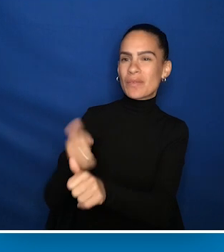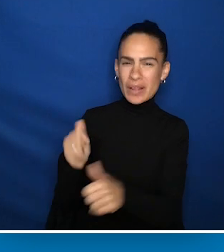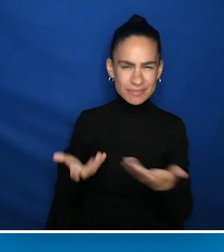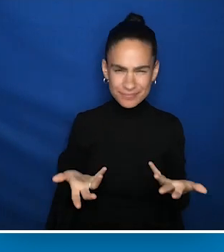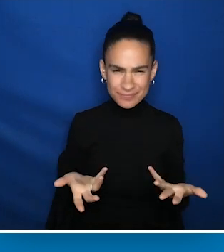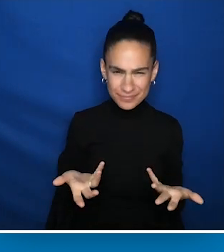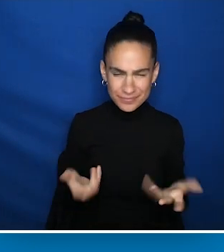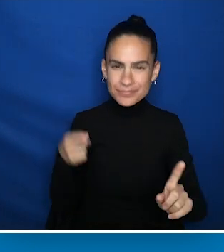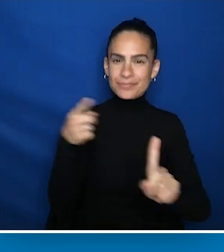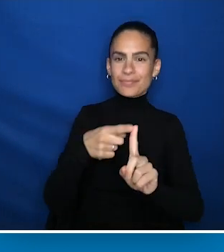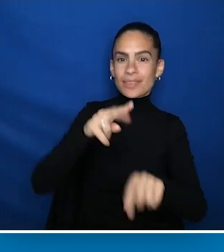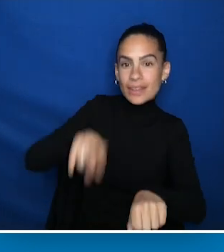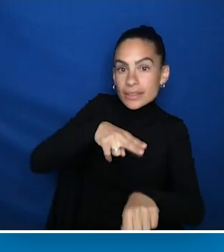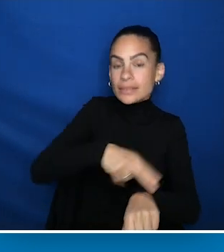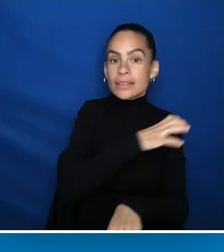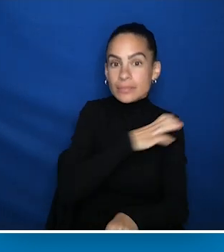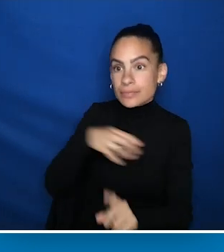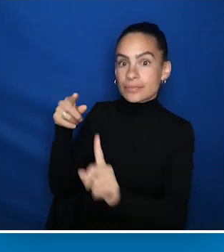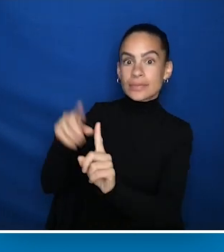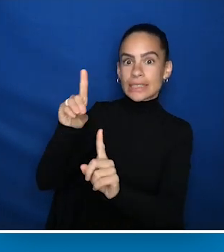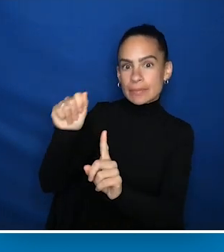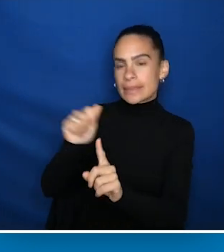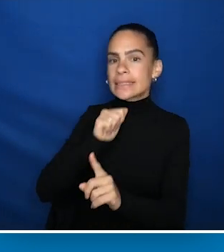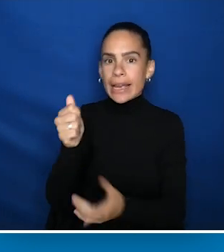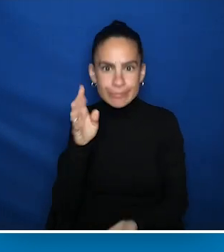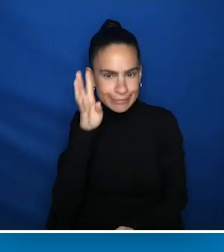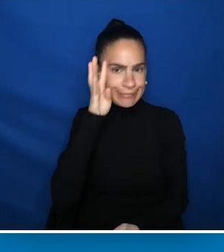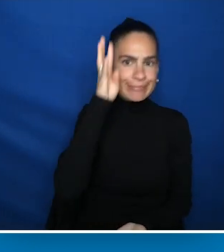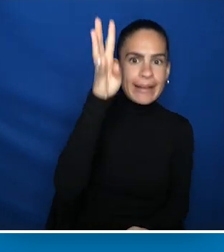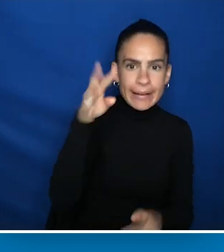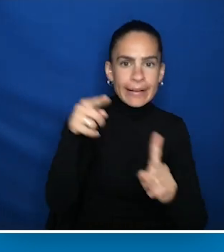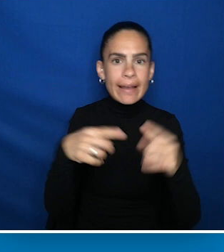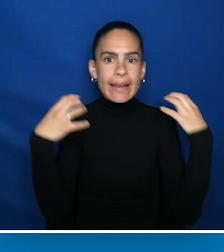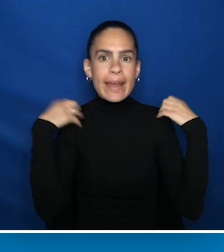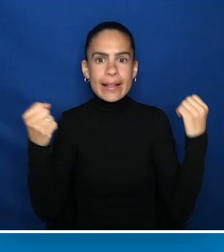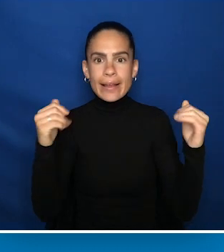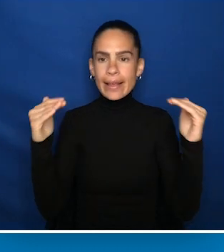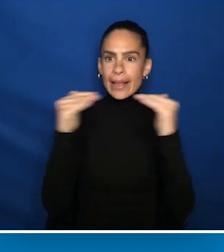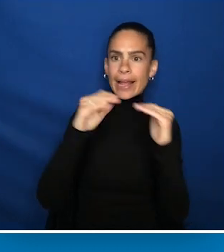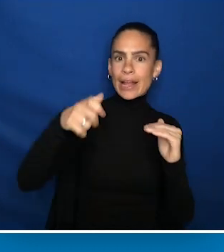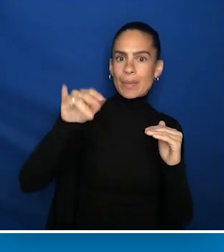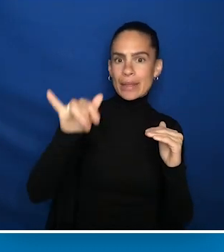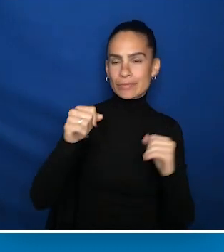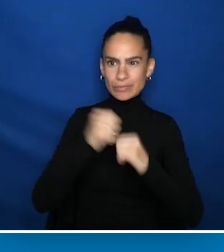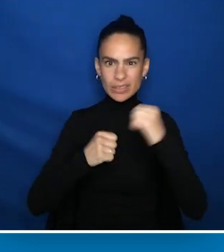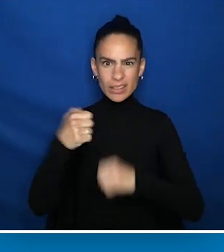Now, the National Council on Disability did not create the health equity framework on our own. We assembled what we love to call our dream team.